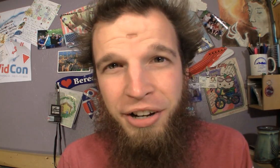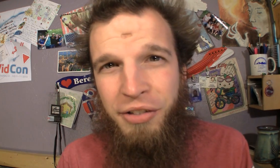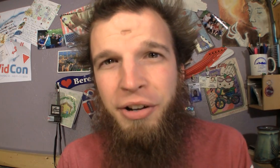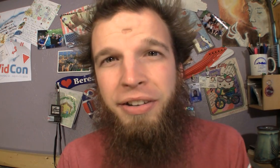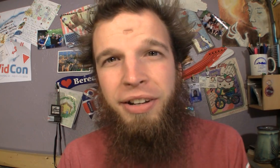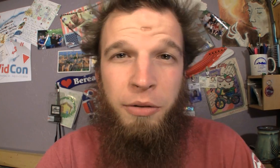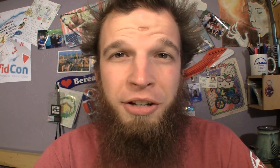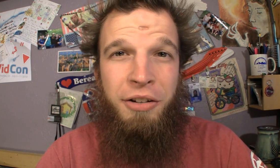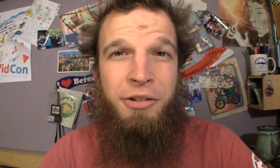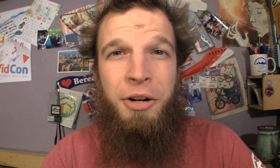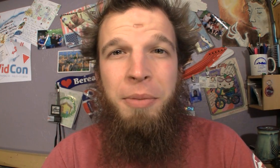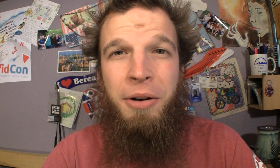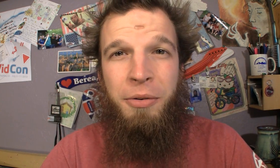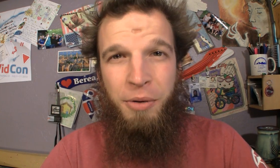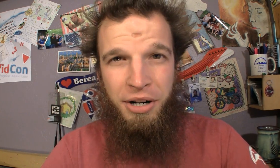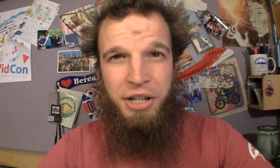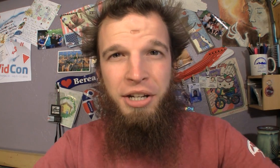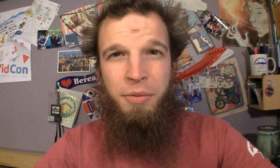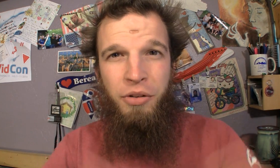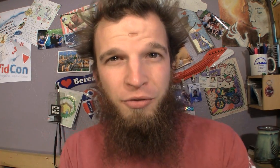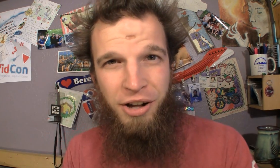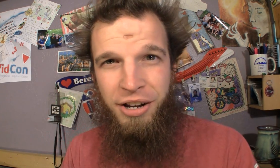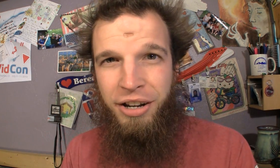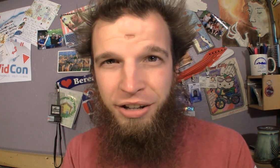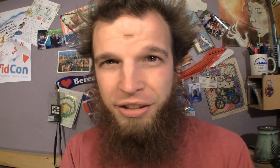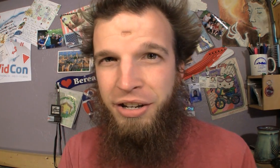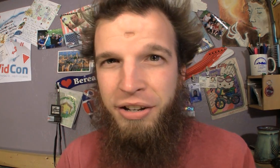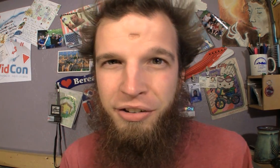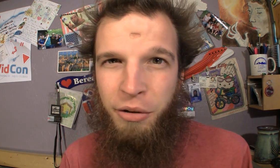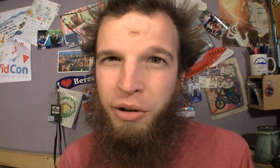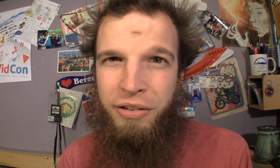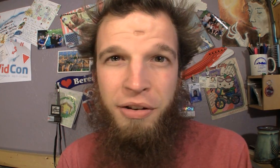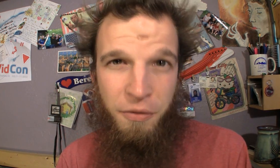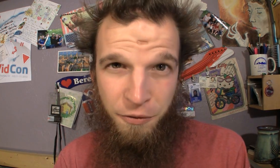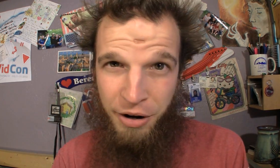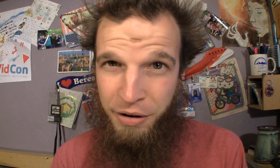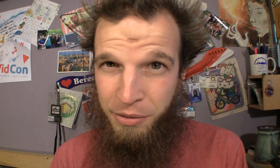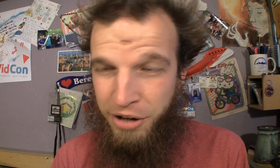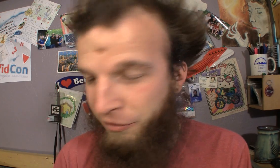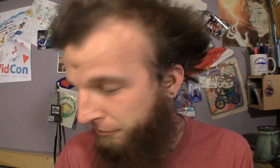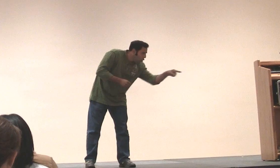He was telling a story about when he was flying and the stewardess found out he was Deaf.